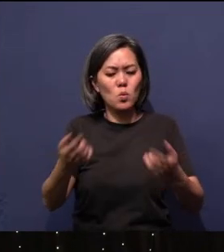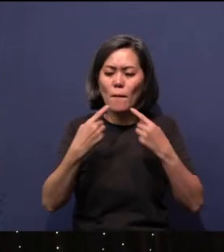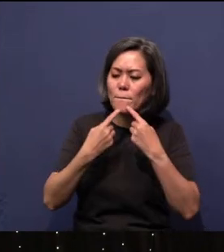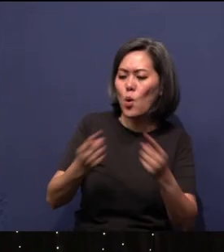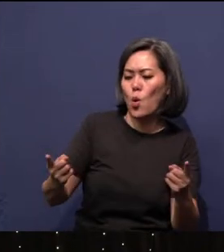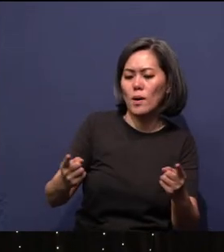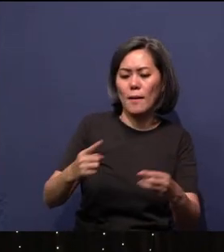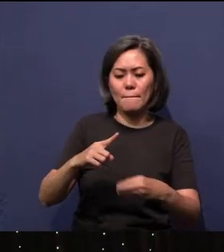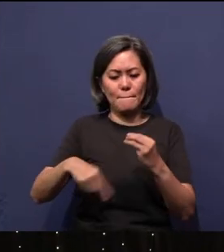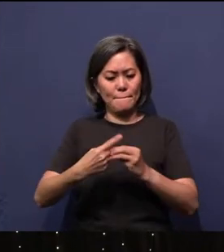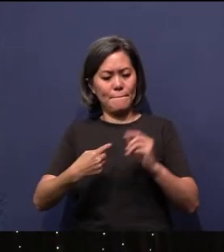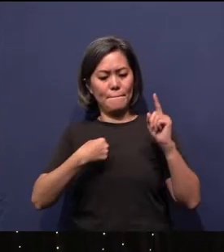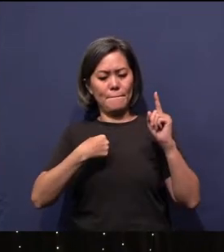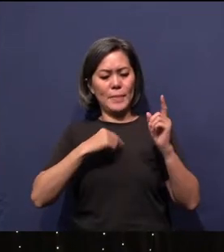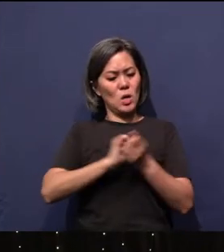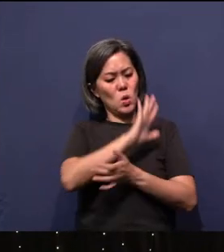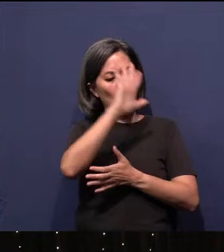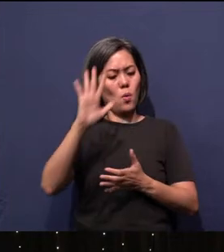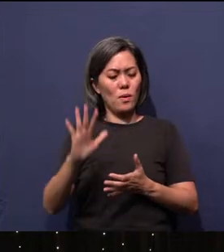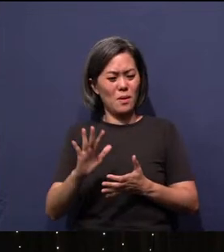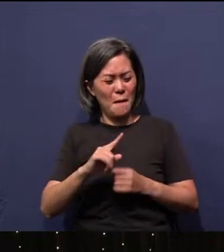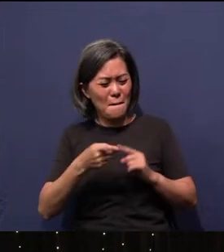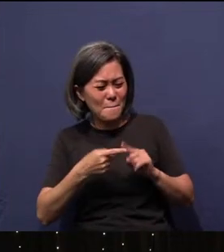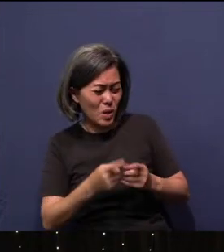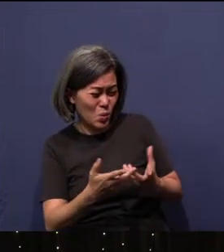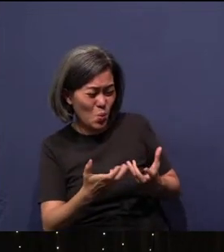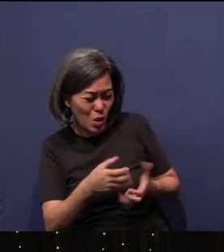glory and all you want to do is to increase